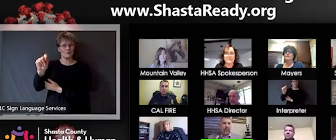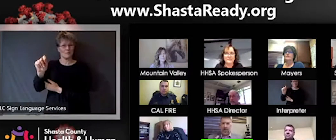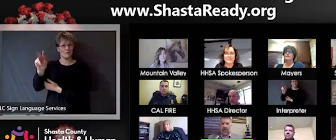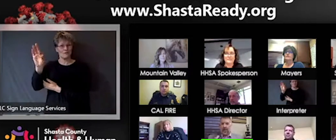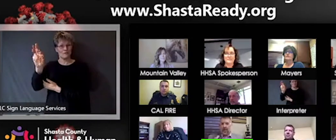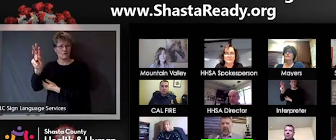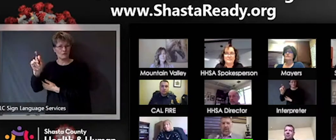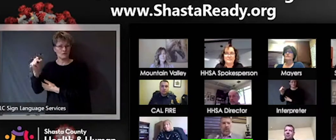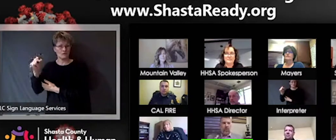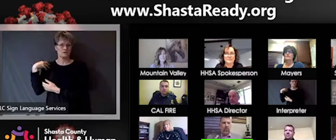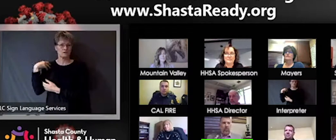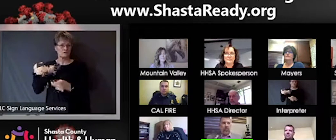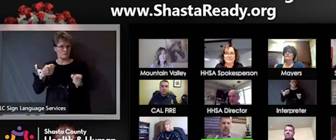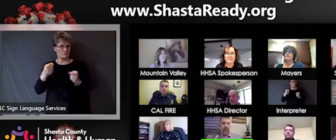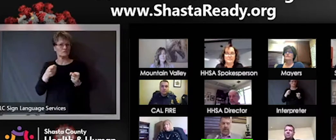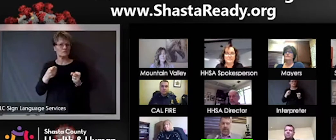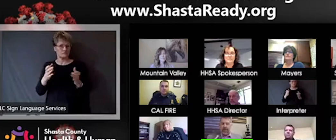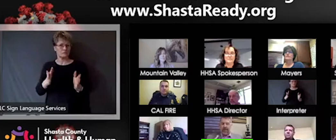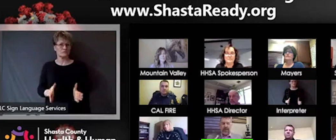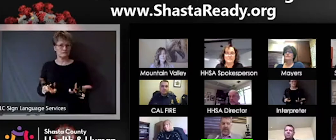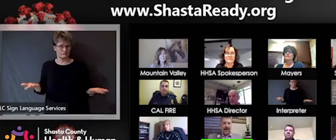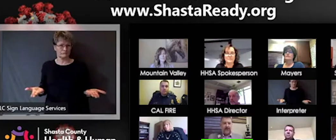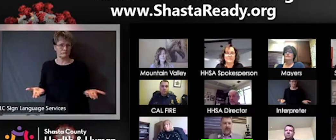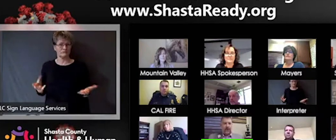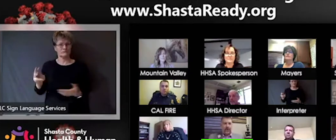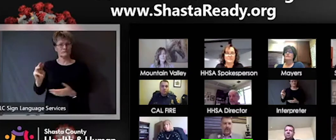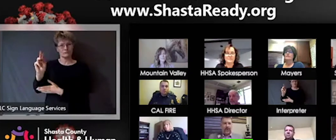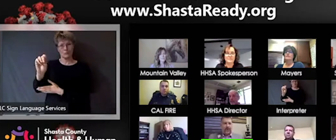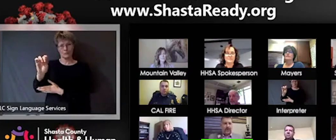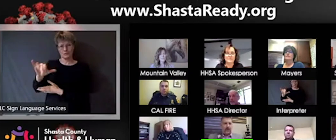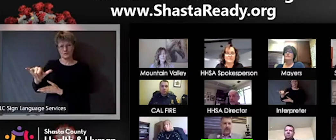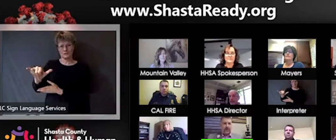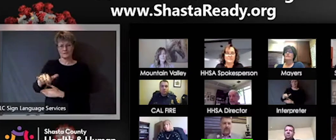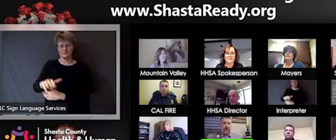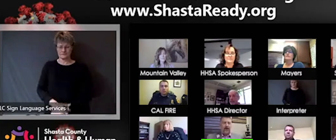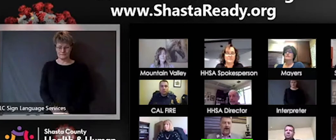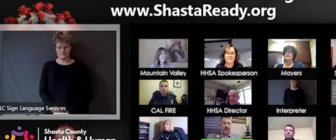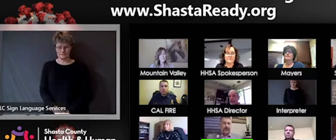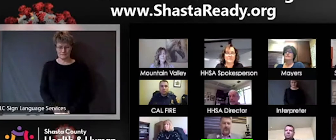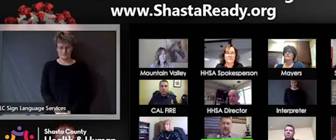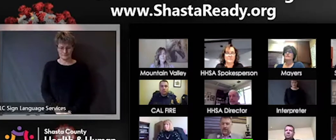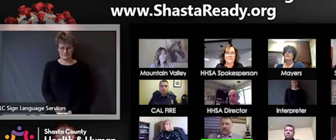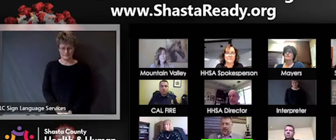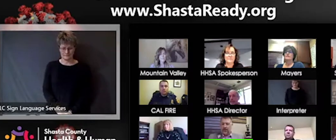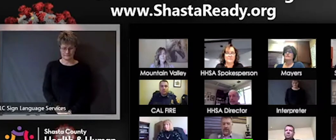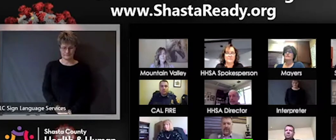Mercy Redding. So really I think today I just want to speak to gratitude. So you